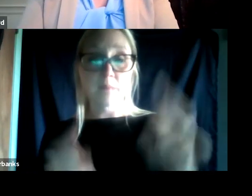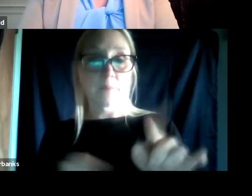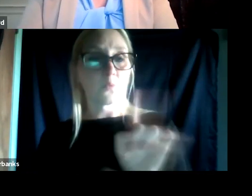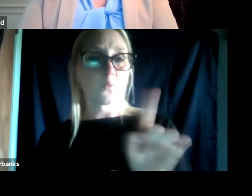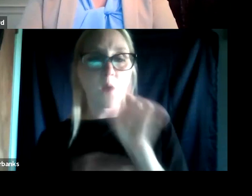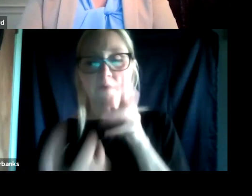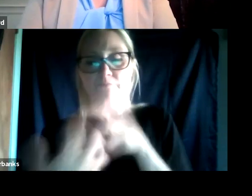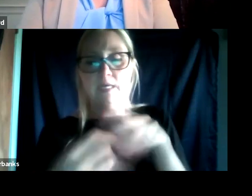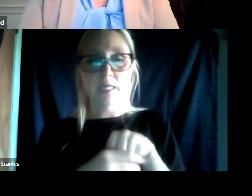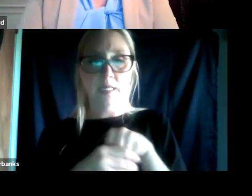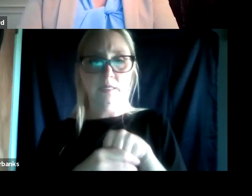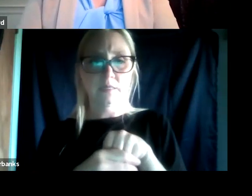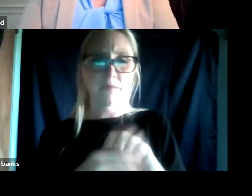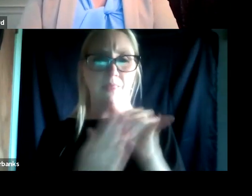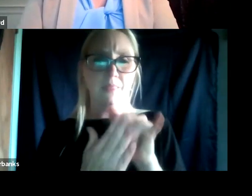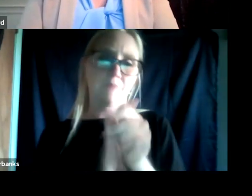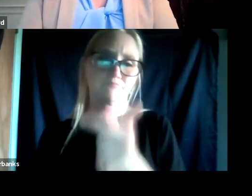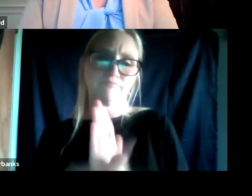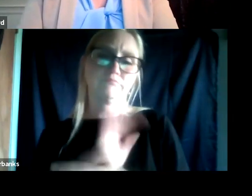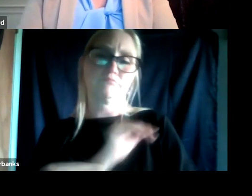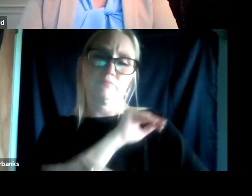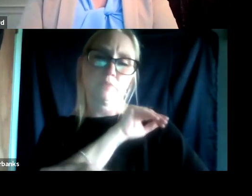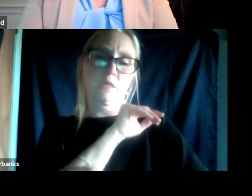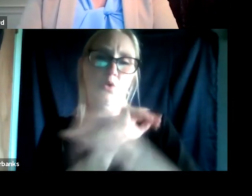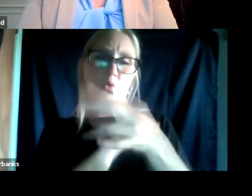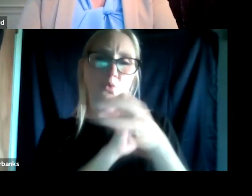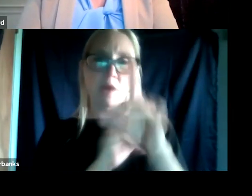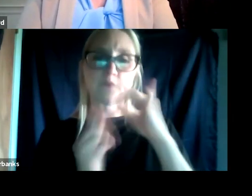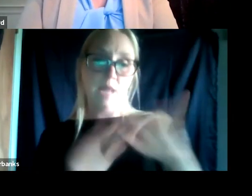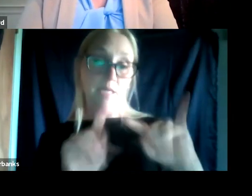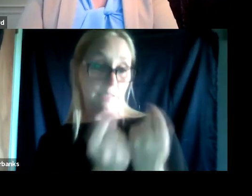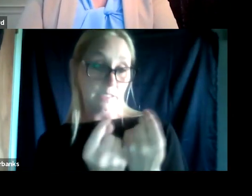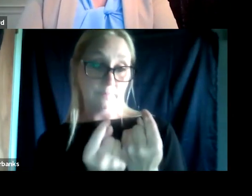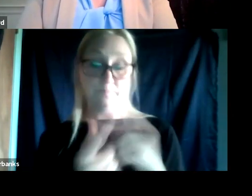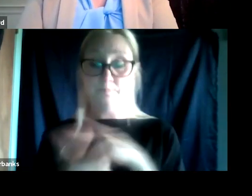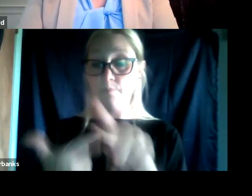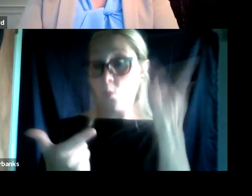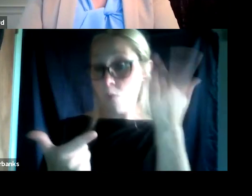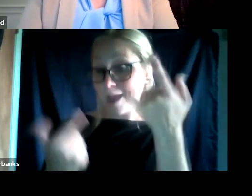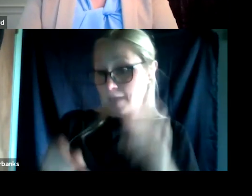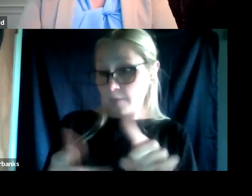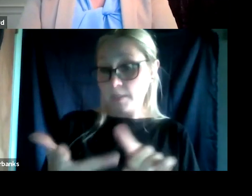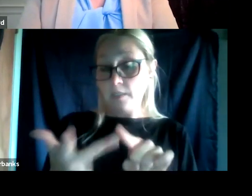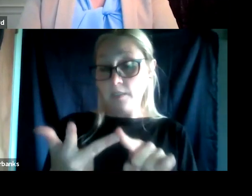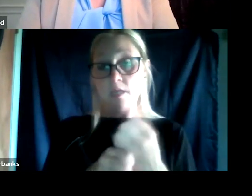in the sanctions grid for that particular court team, why is it happening? Getting input and kind of feedback from the clinical team